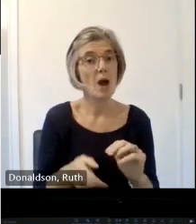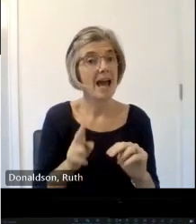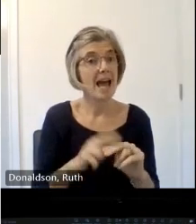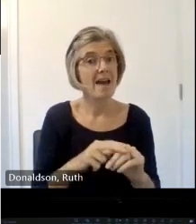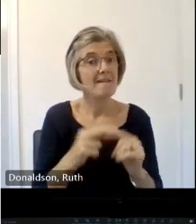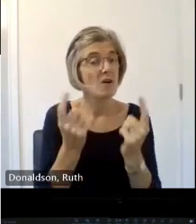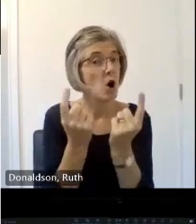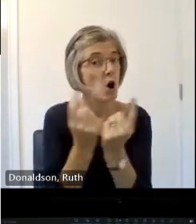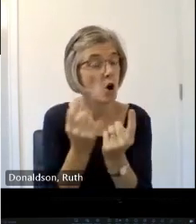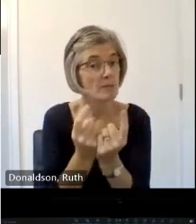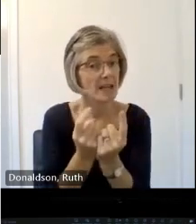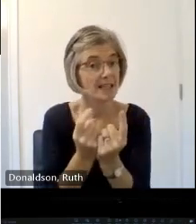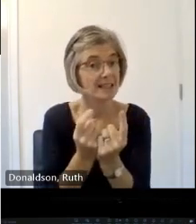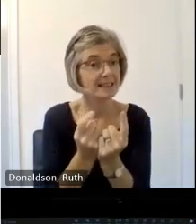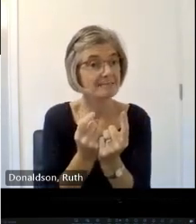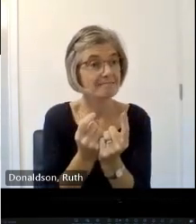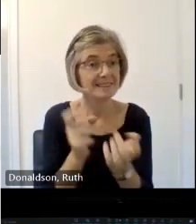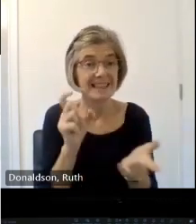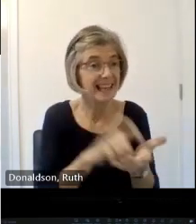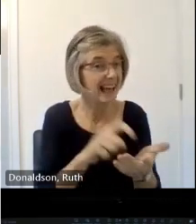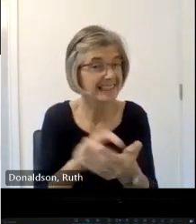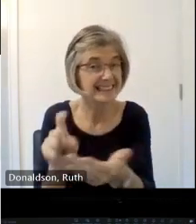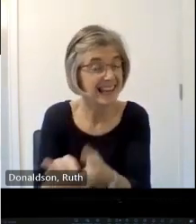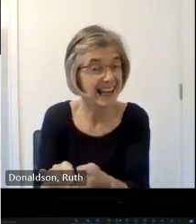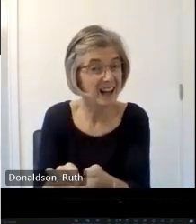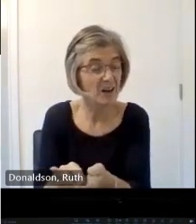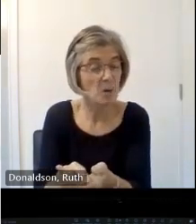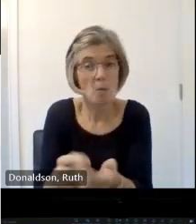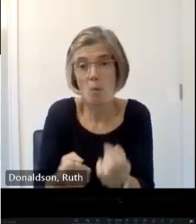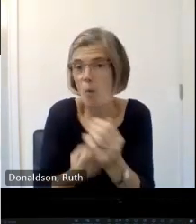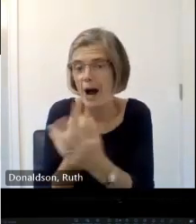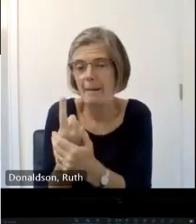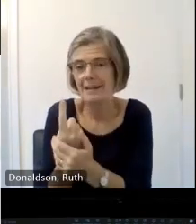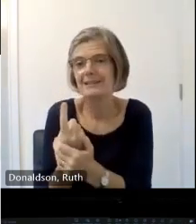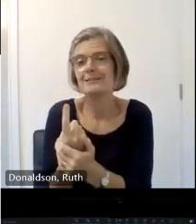simple because of listing planning consents for example Windows is a big thing that that people